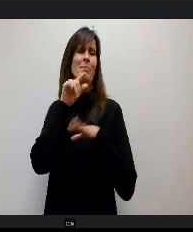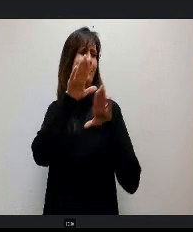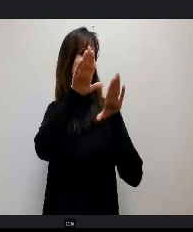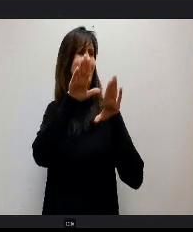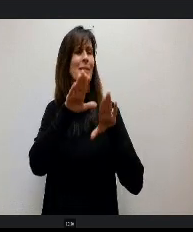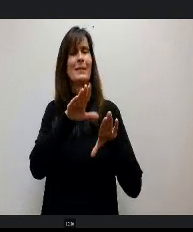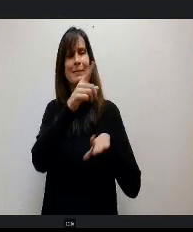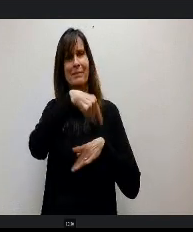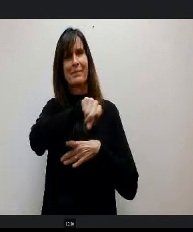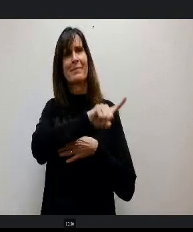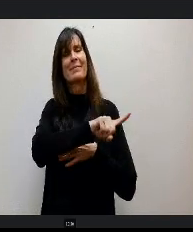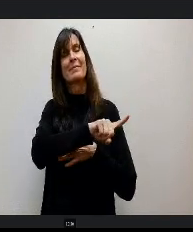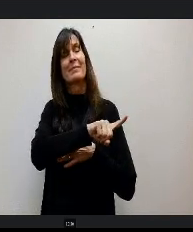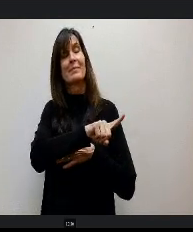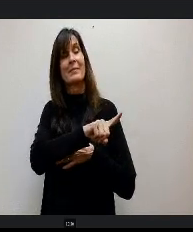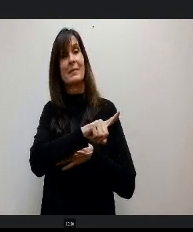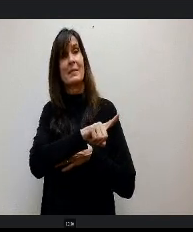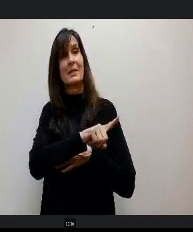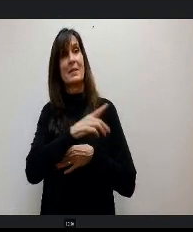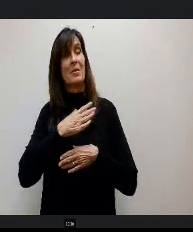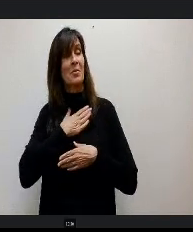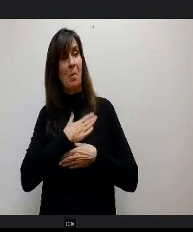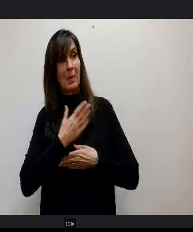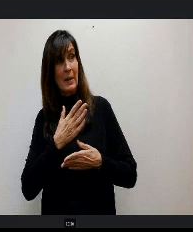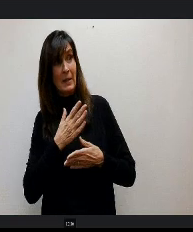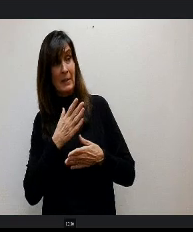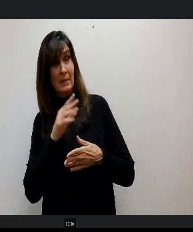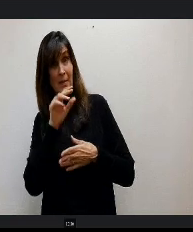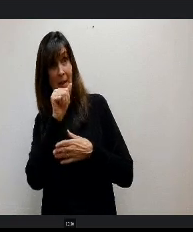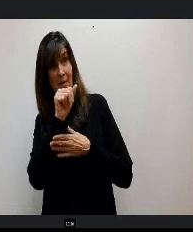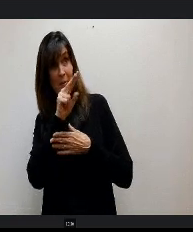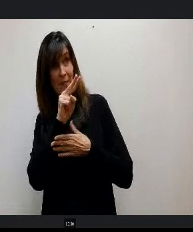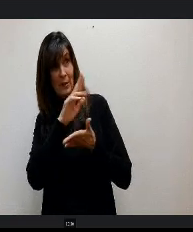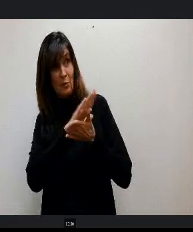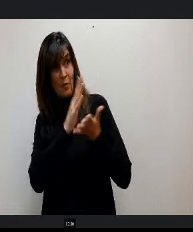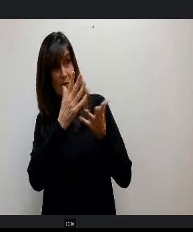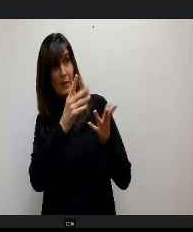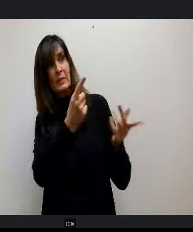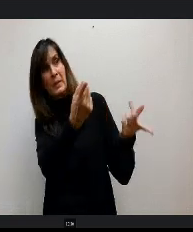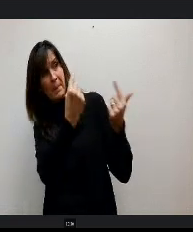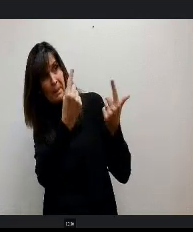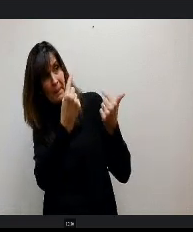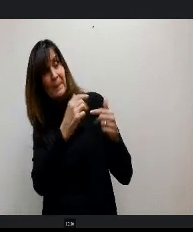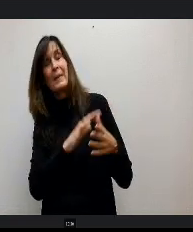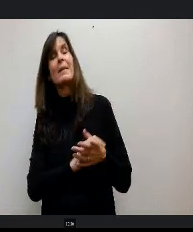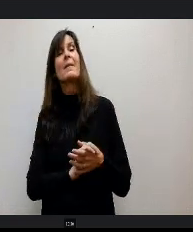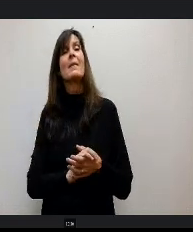So make sure you come up after Aspen Valley and we'll get to see you guys. So I'd like to introduce